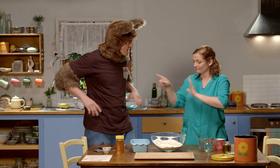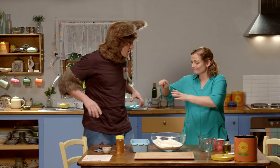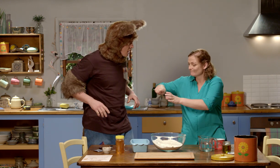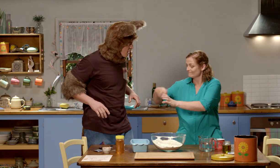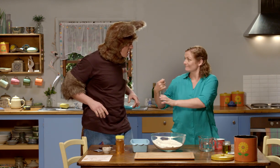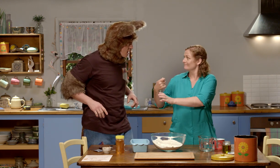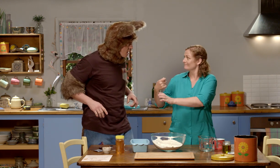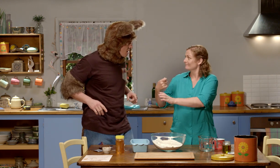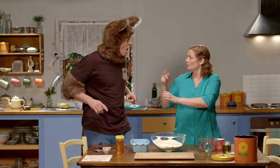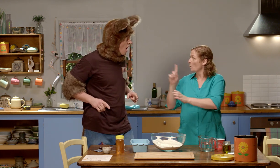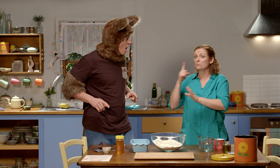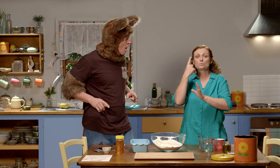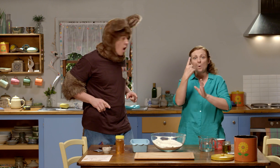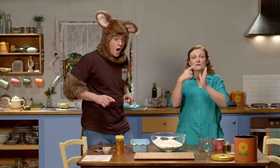can you please get one tablespoon of honey?